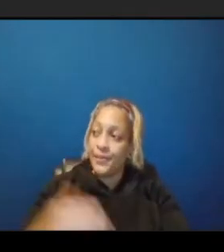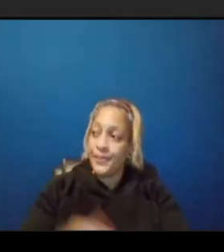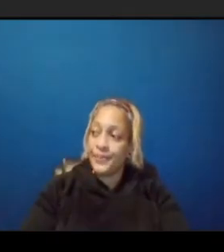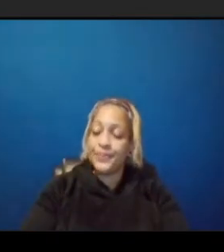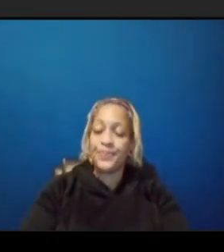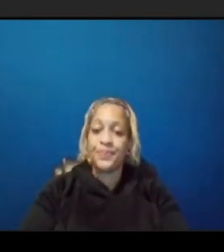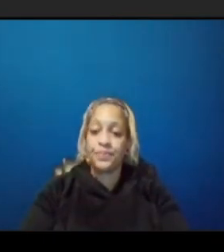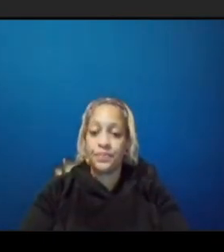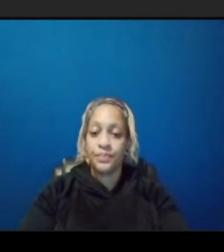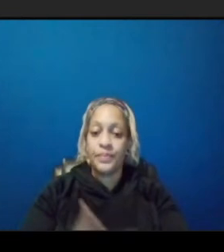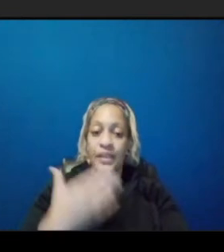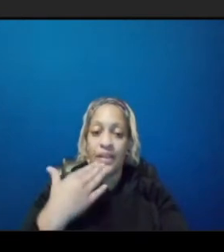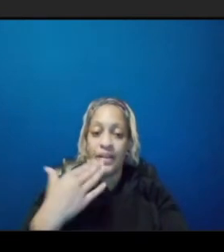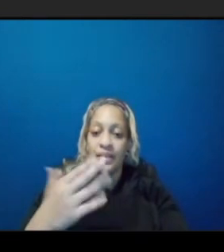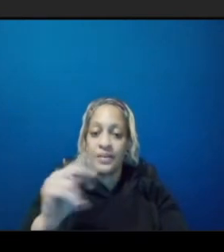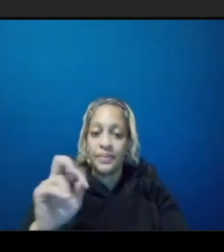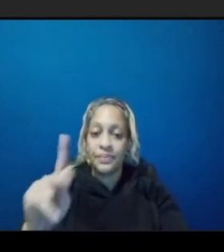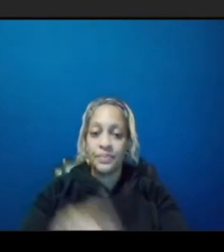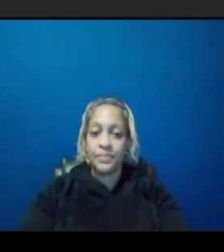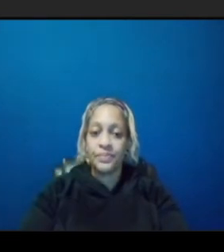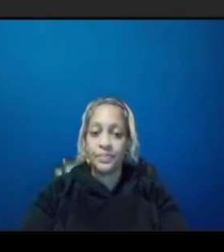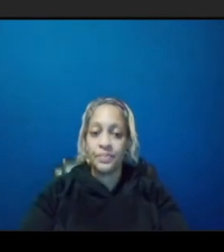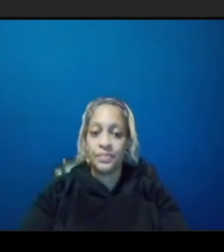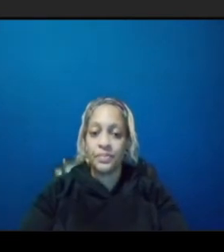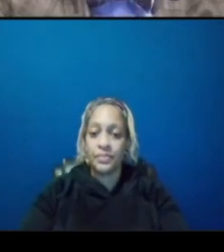thanks nick the next question is more of a comment